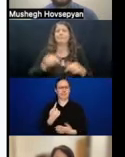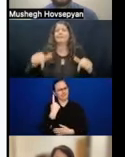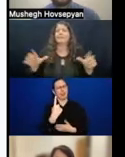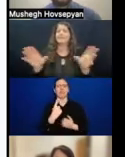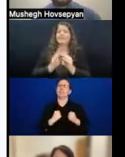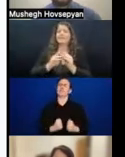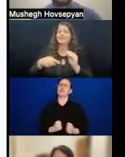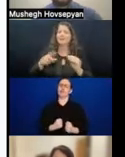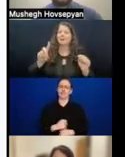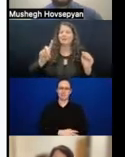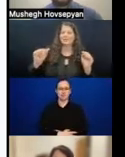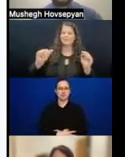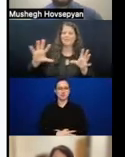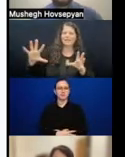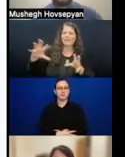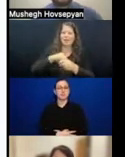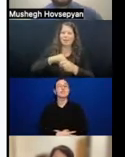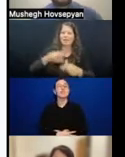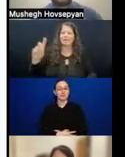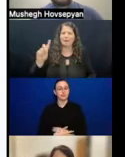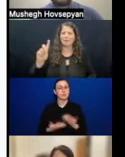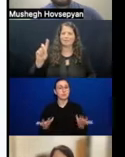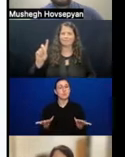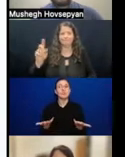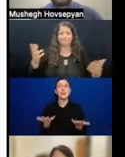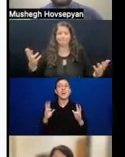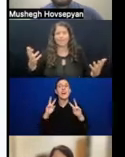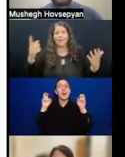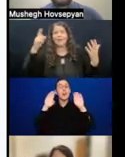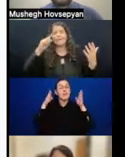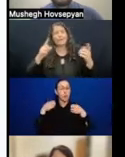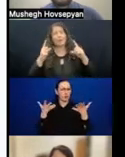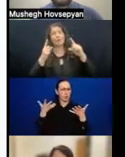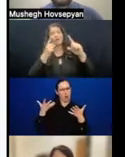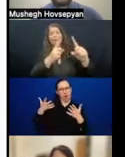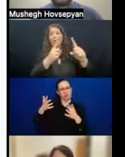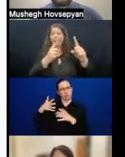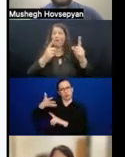We all know that to really achieve full prosperity, peace, and security on a global level, national level,